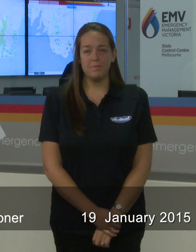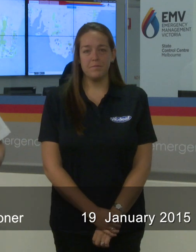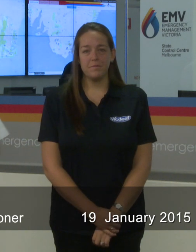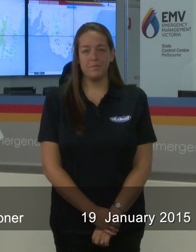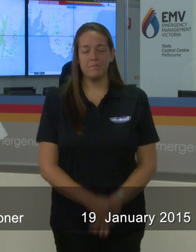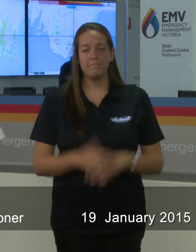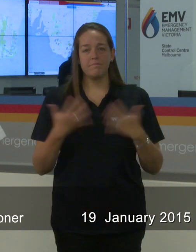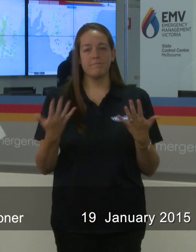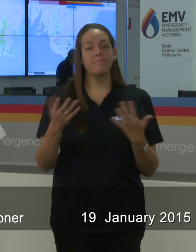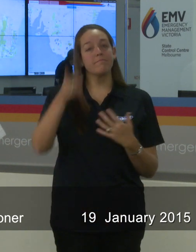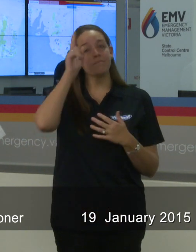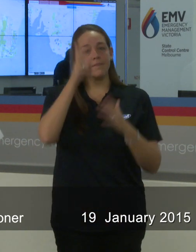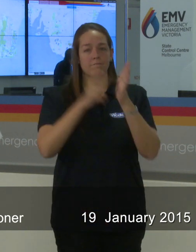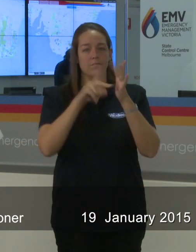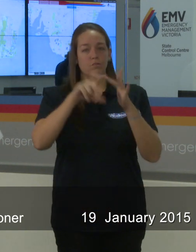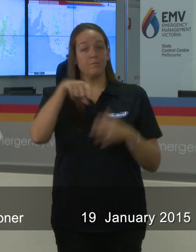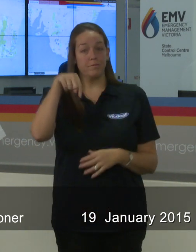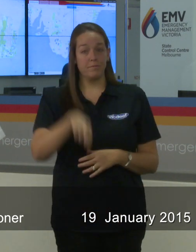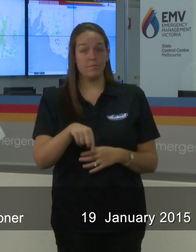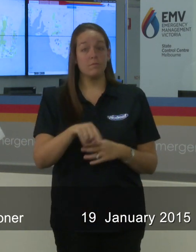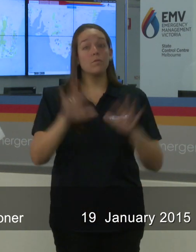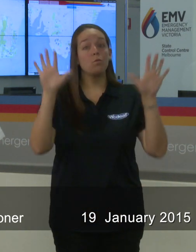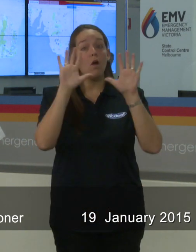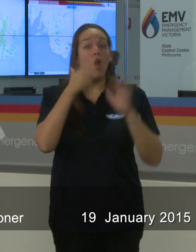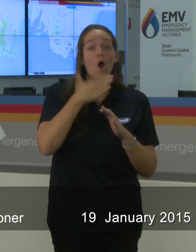Well it's another week in Victoria and its actually mild conditions across the state.